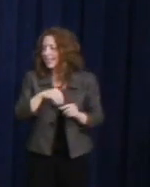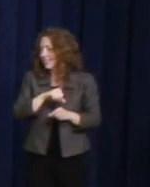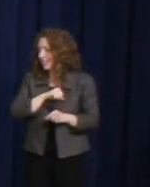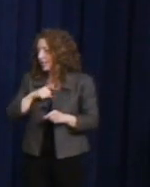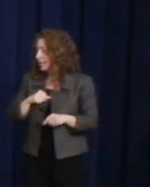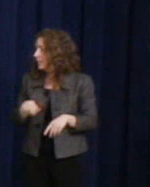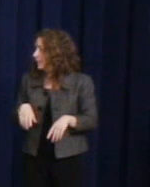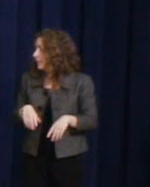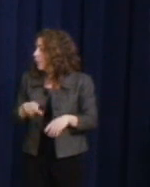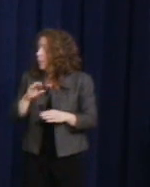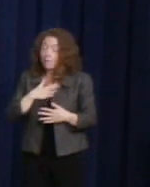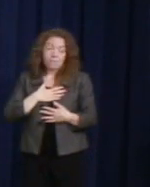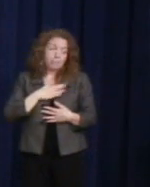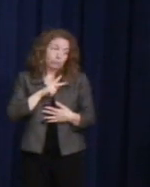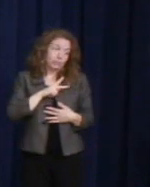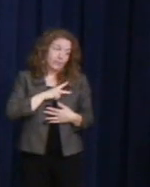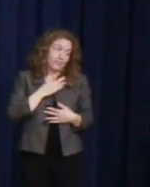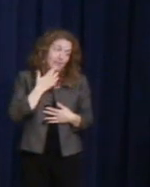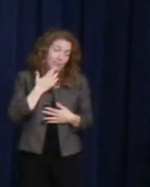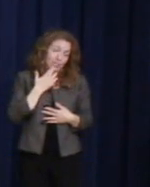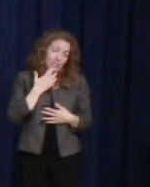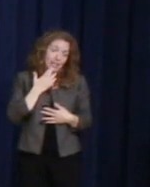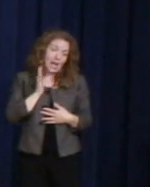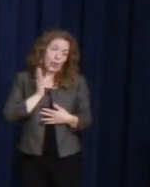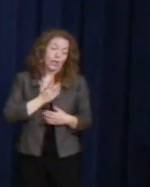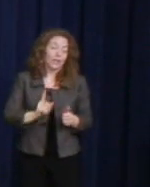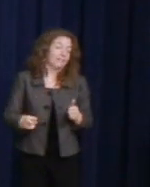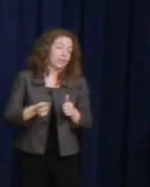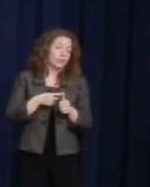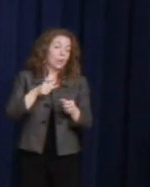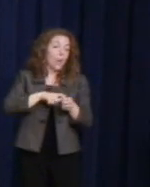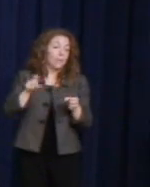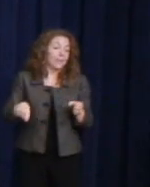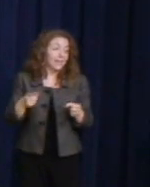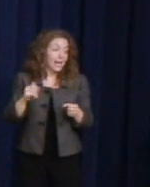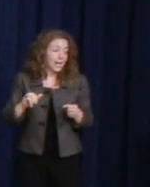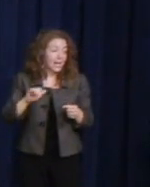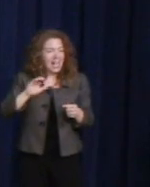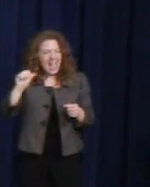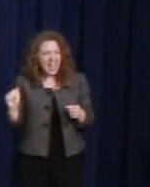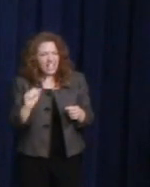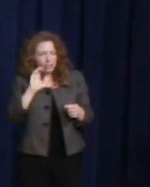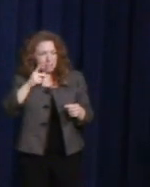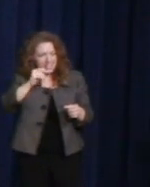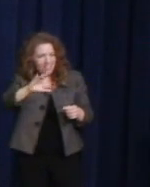Or, my personal favorite, with our first openly gay Asian-Pacific Islander member of Congress --